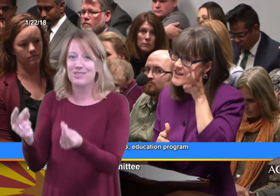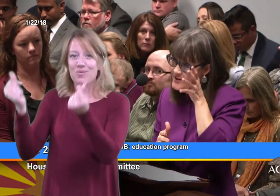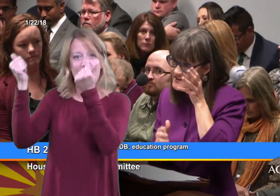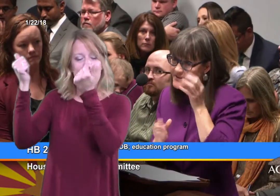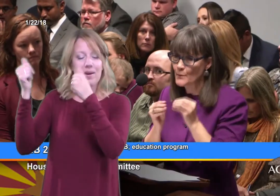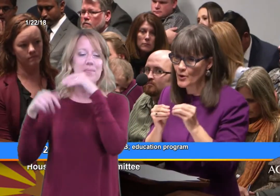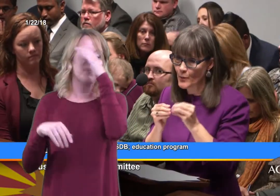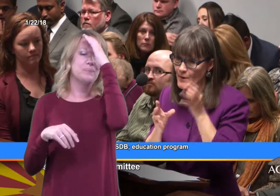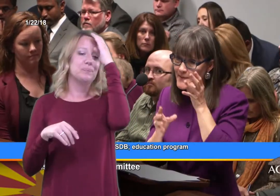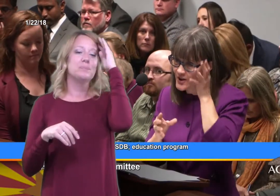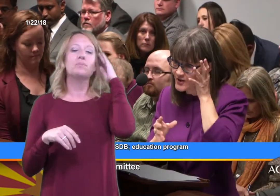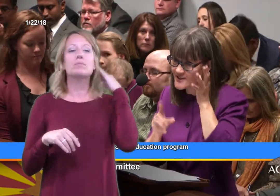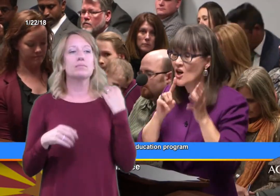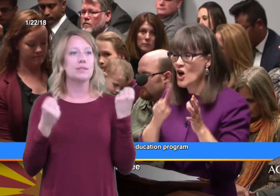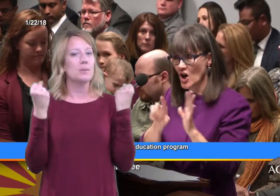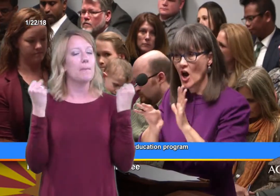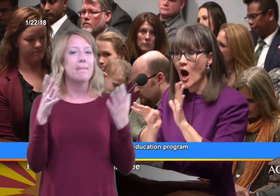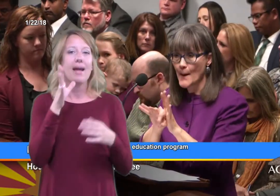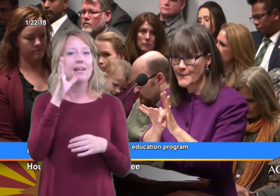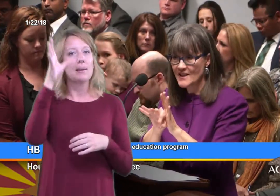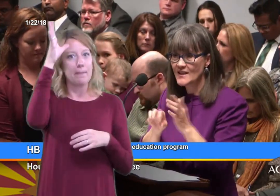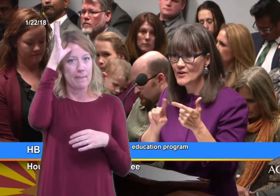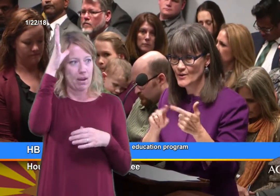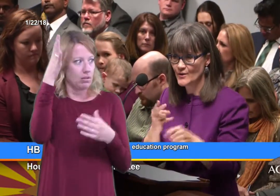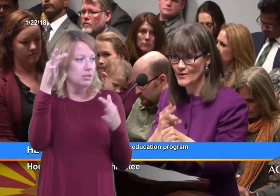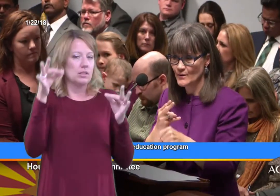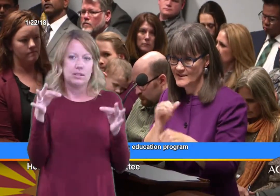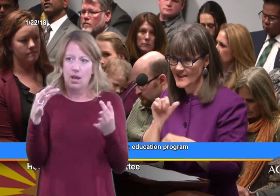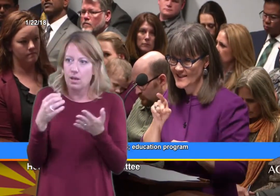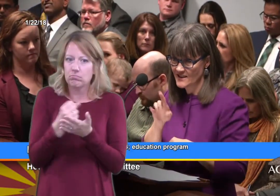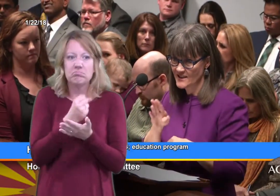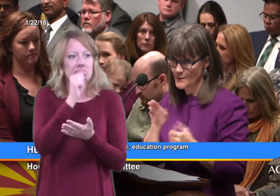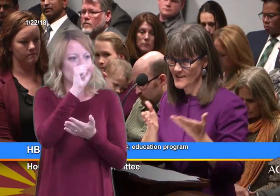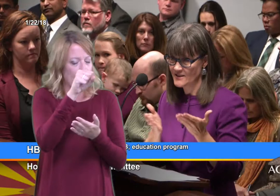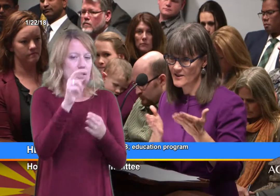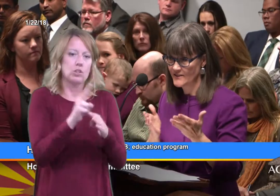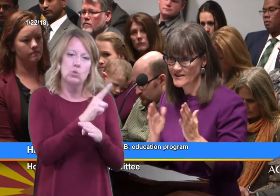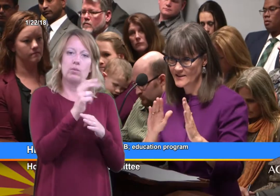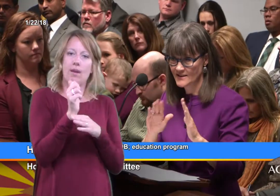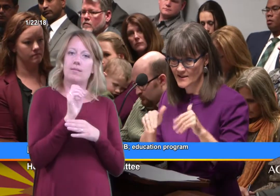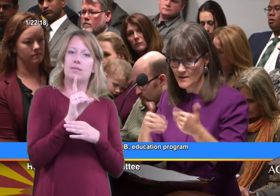So parents, more and more parents are opting to use ASDB services.